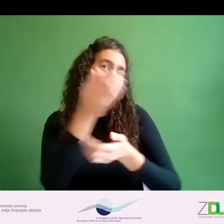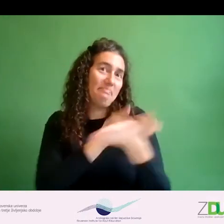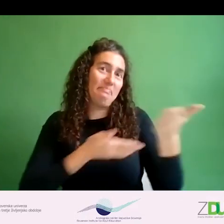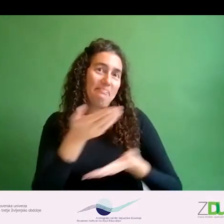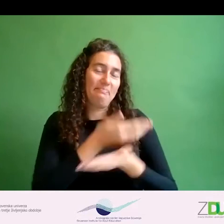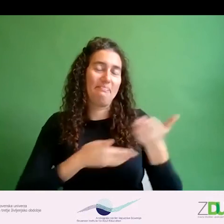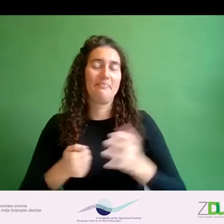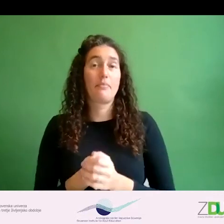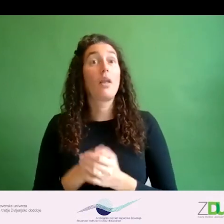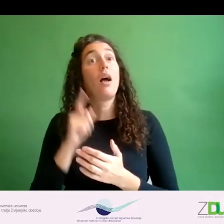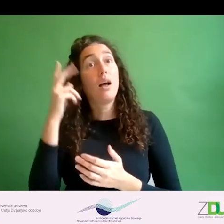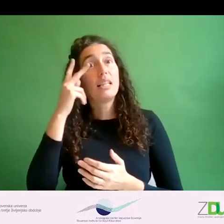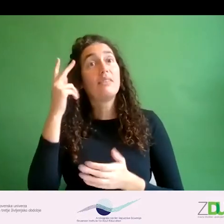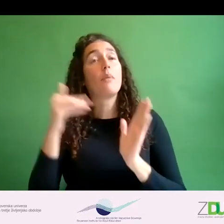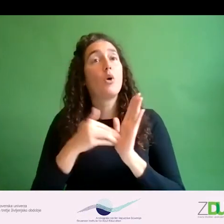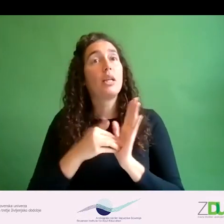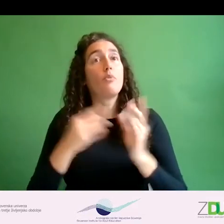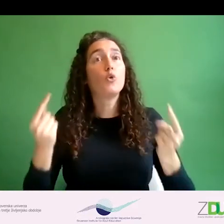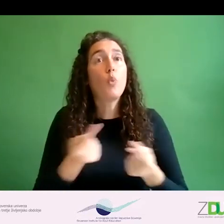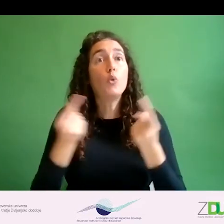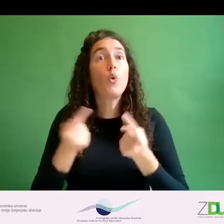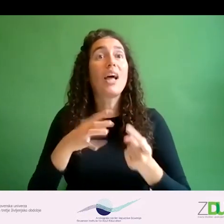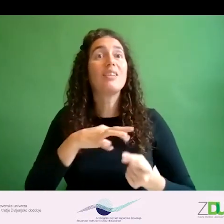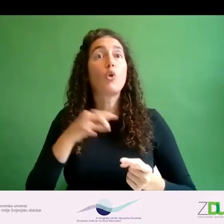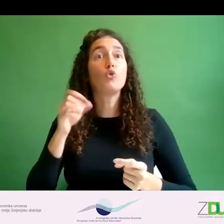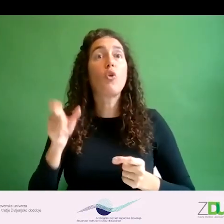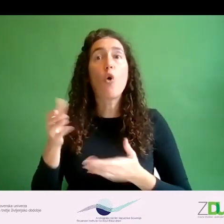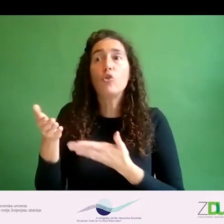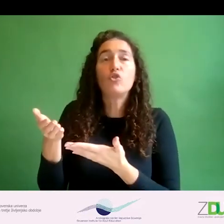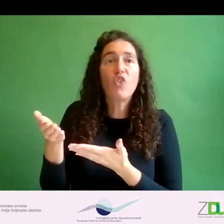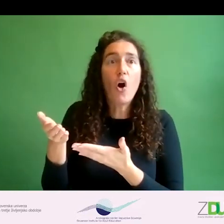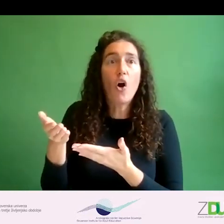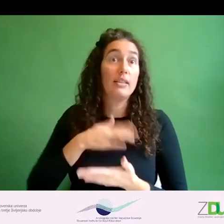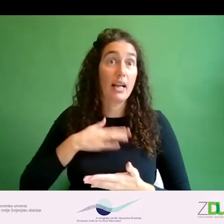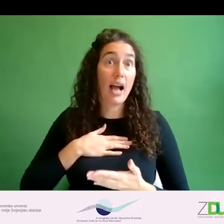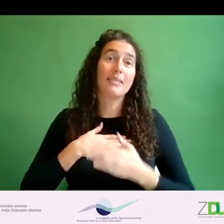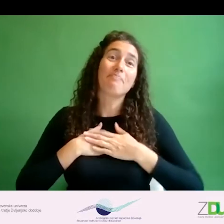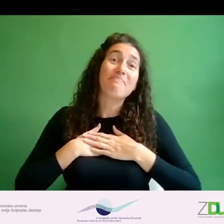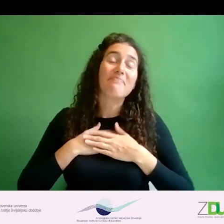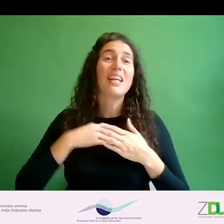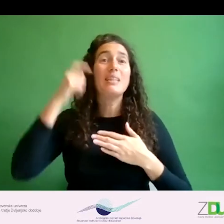Volunteering should be encouraged because, in my opinion, we do not have it in our tradition.